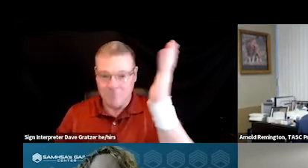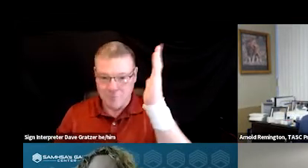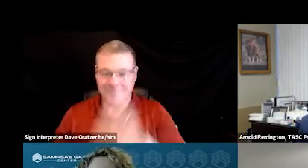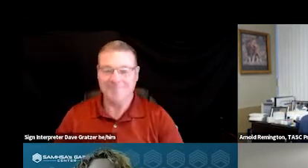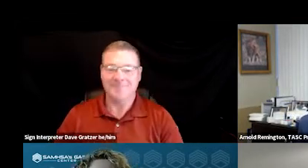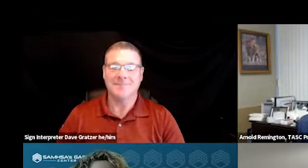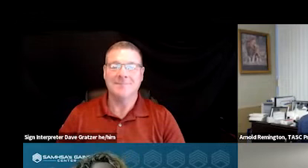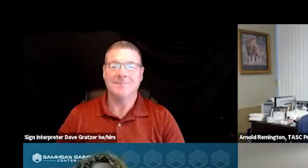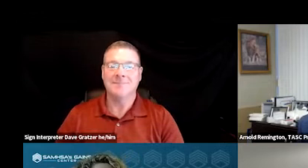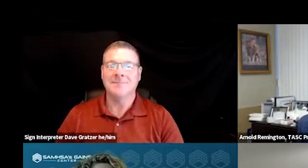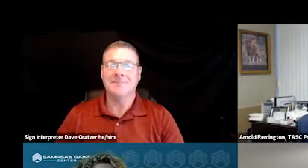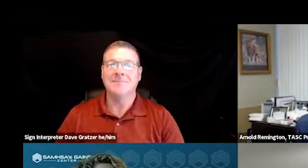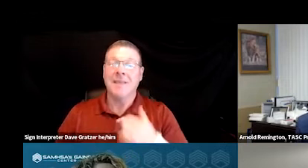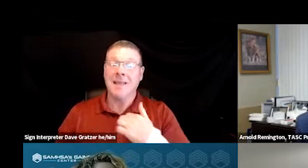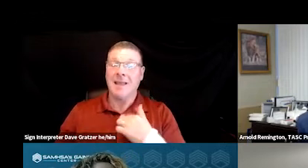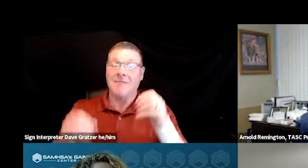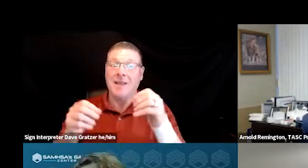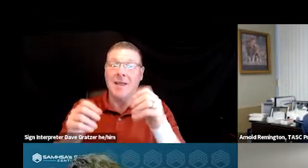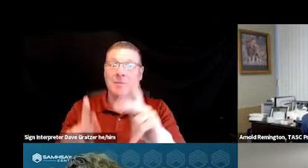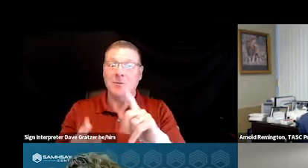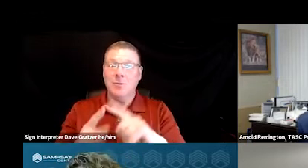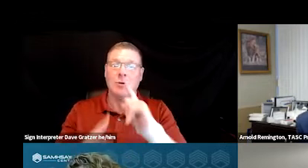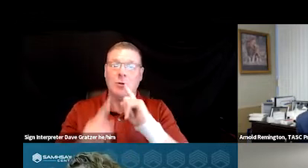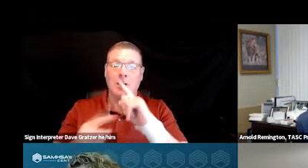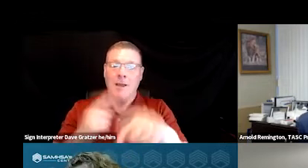I have the opportunity to talk about a place to go.